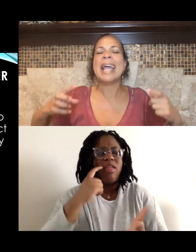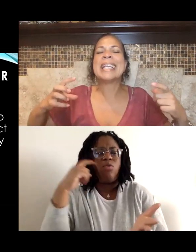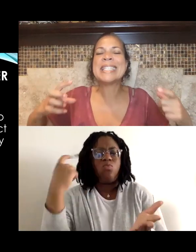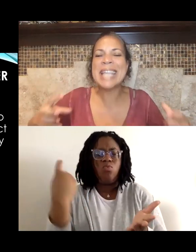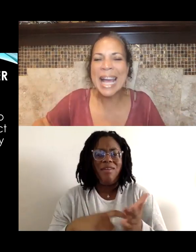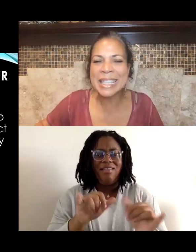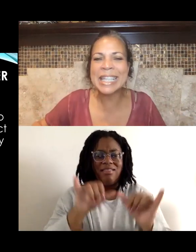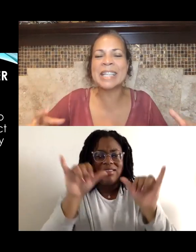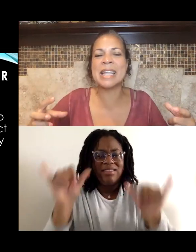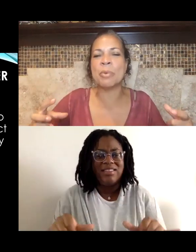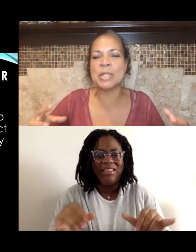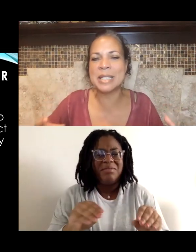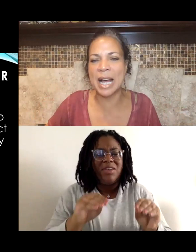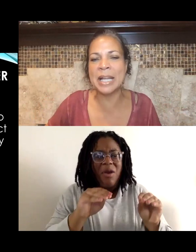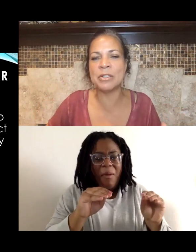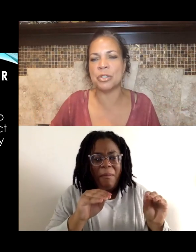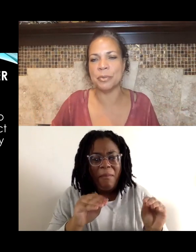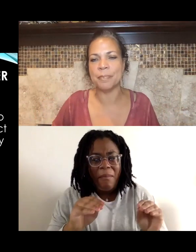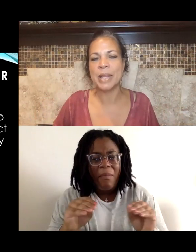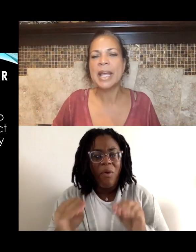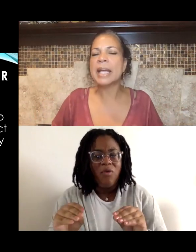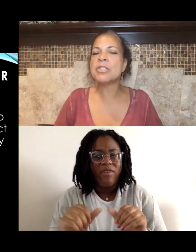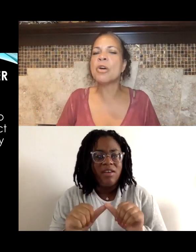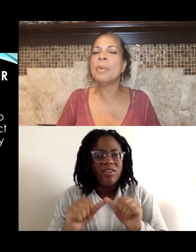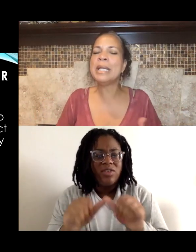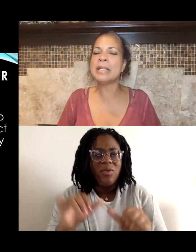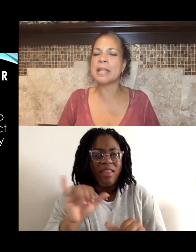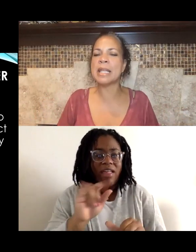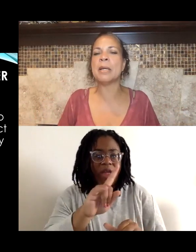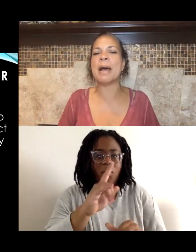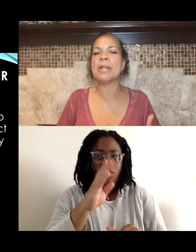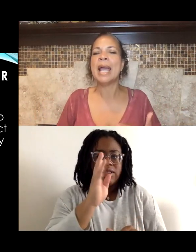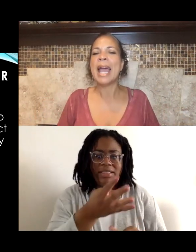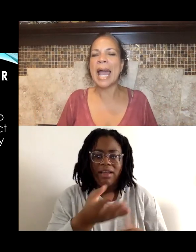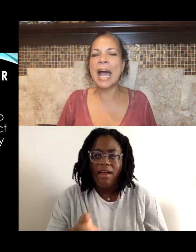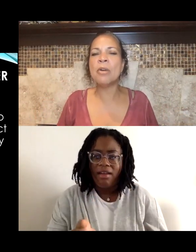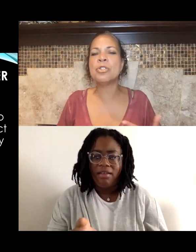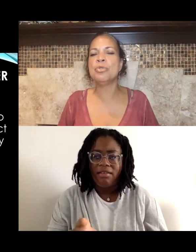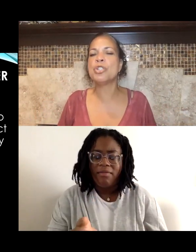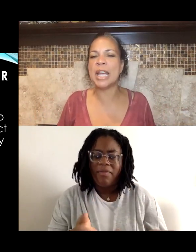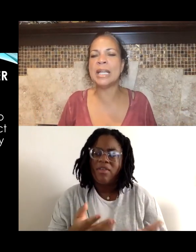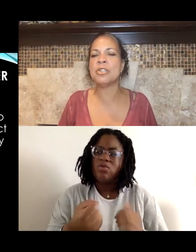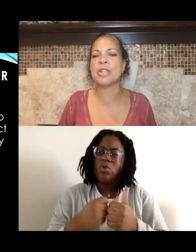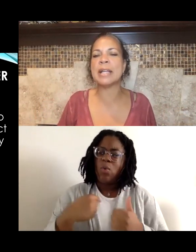exactly as they were designed to. And so we need to think about how to change that.